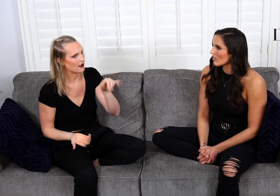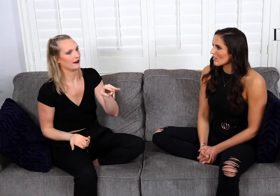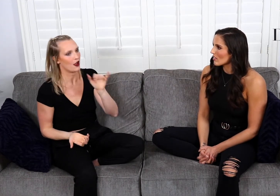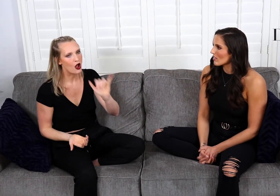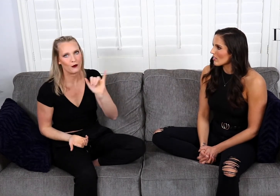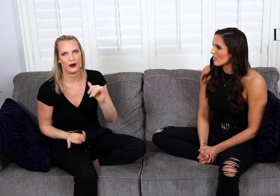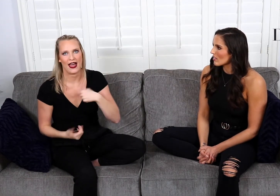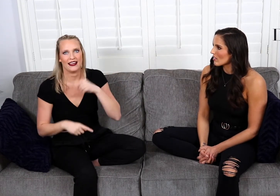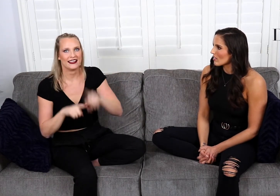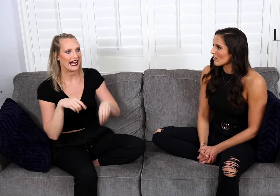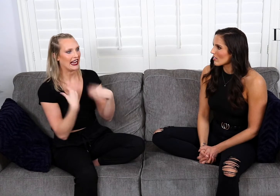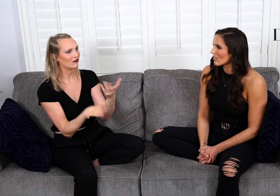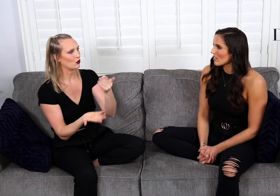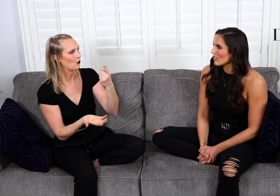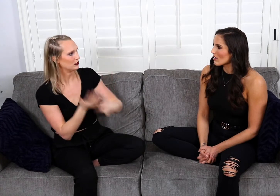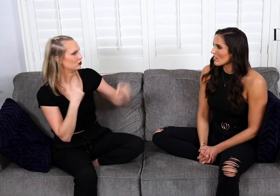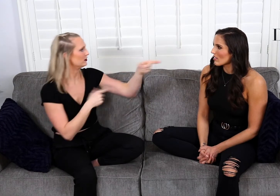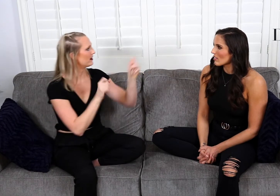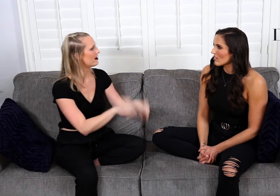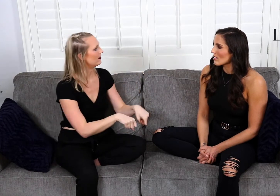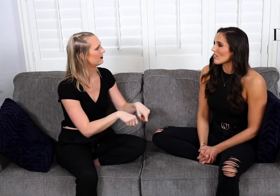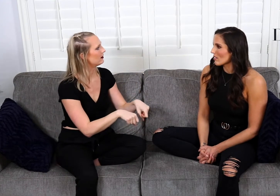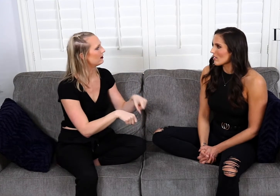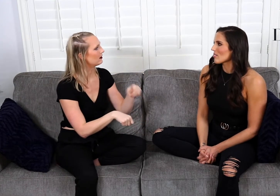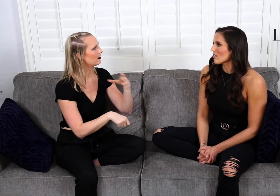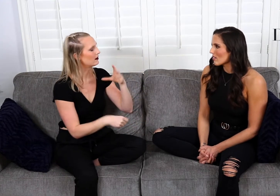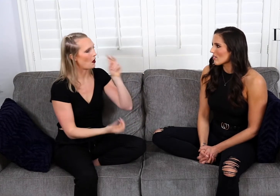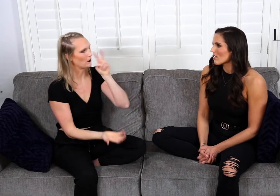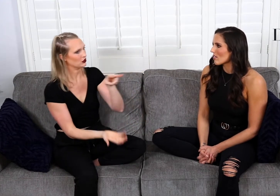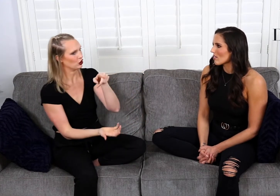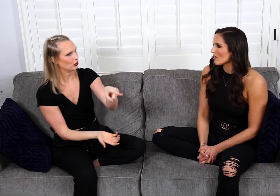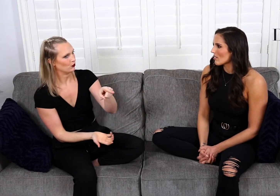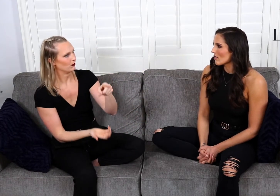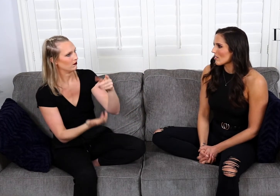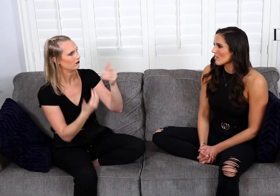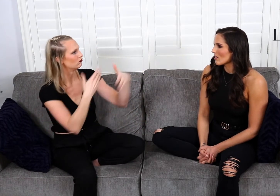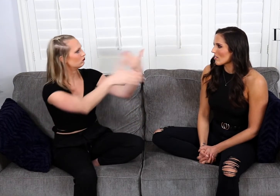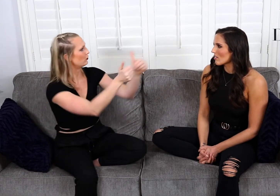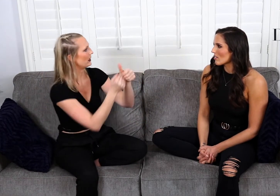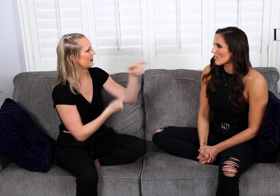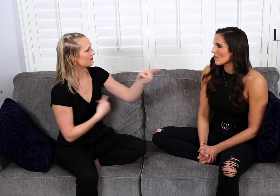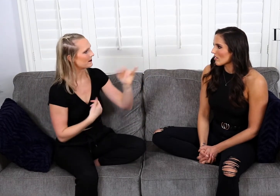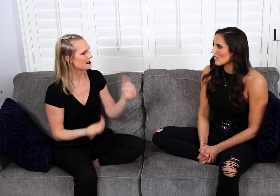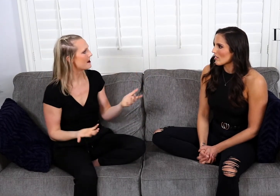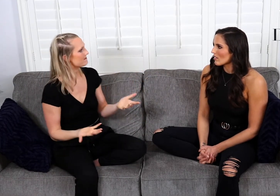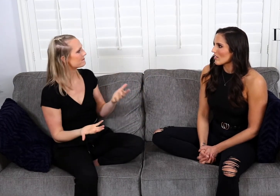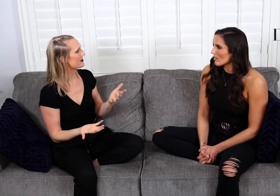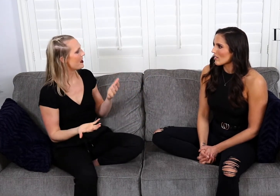oh, well, whatever they needed I couldn't provide. And now I see you progressing with this other girl.